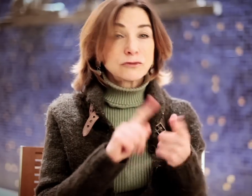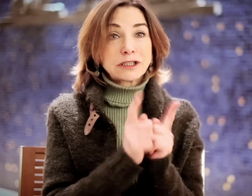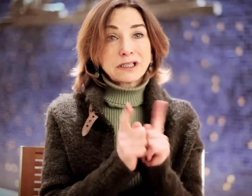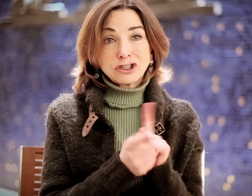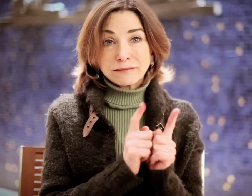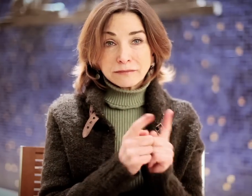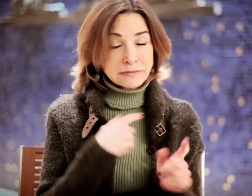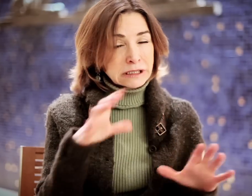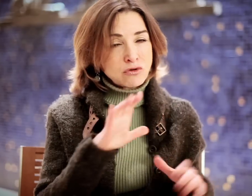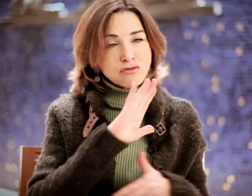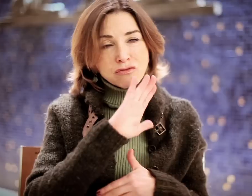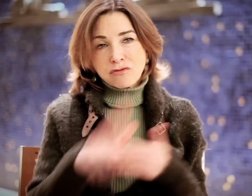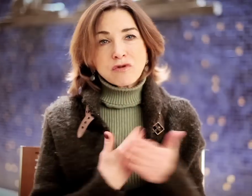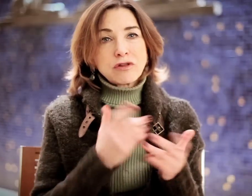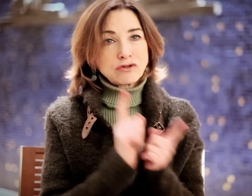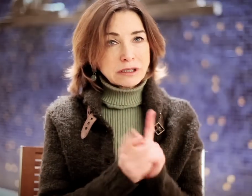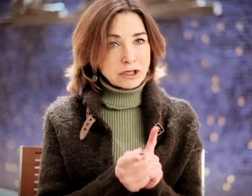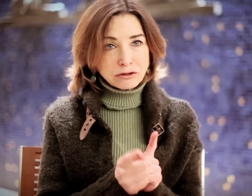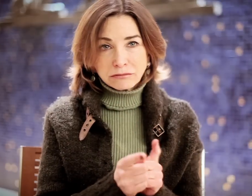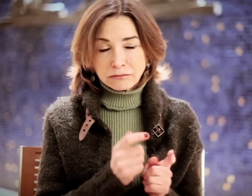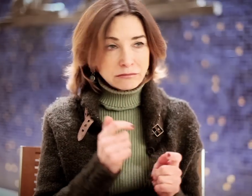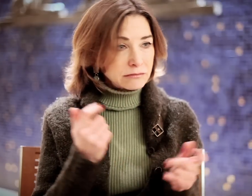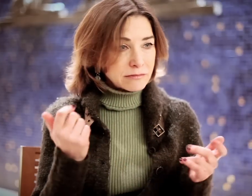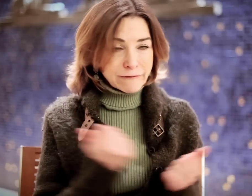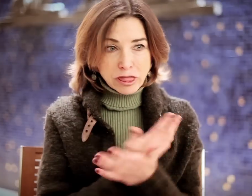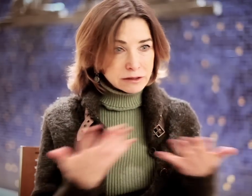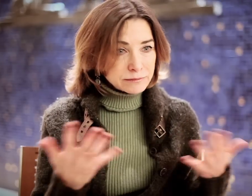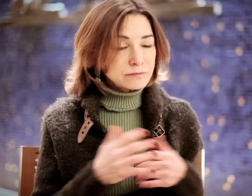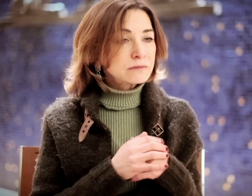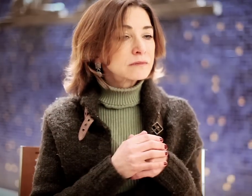And the translations. I did all of the translations, everything.